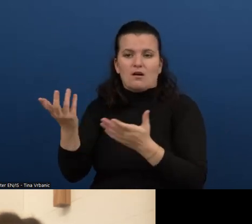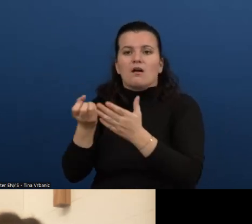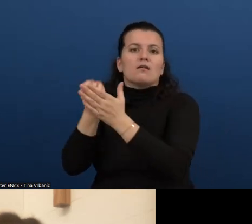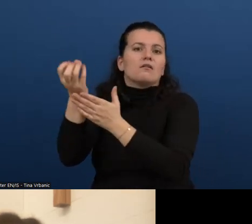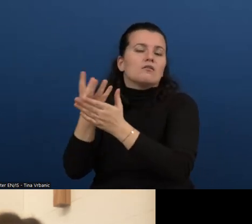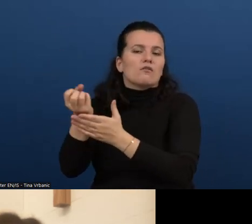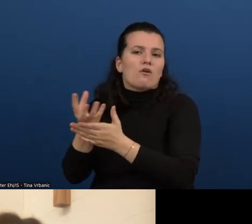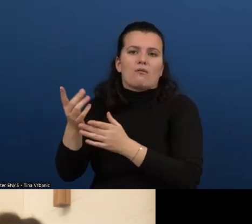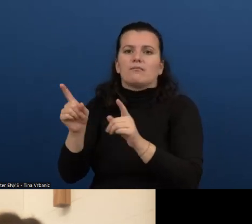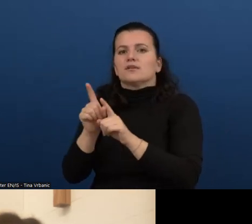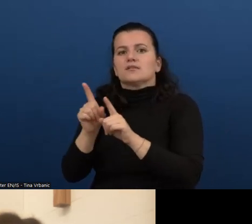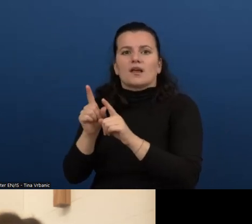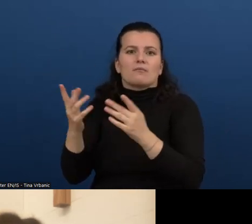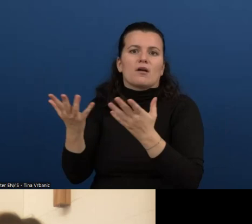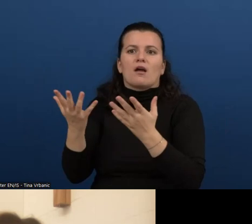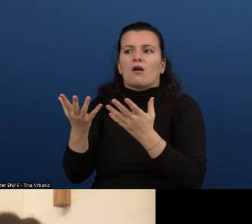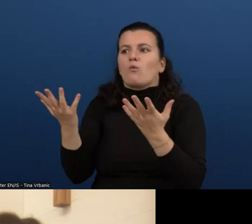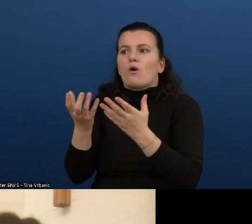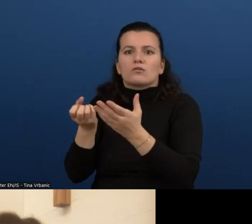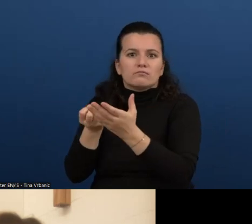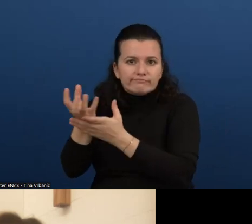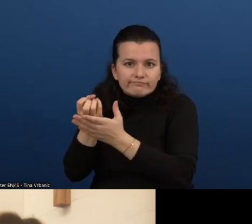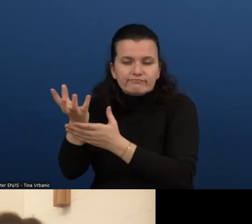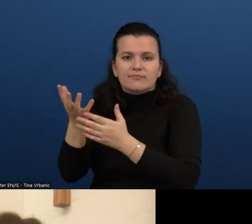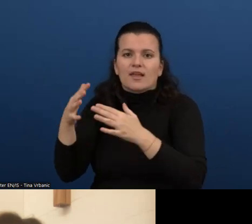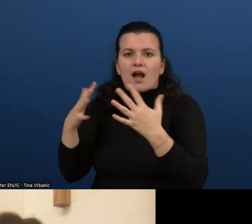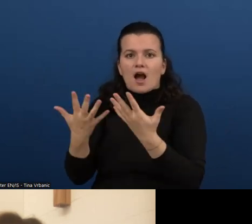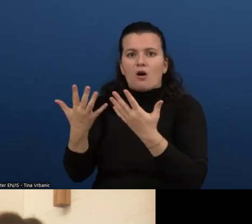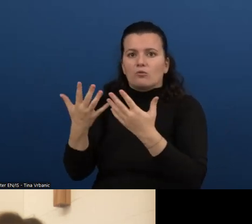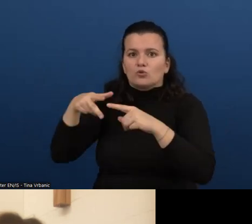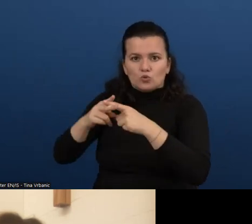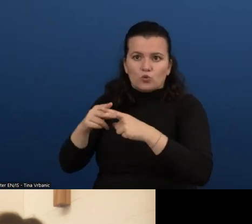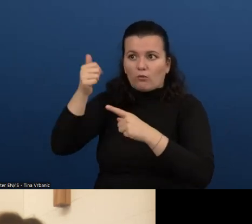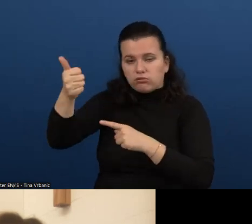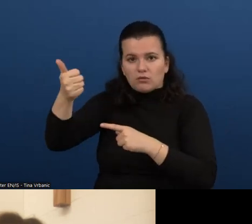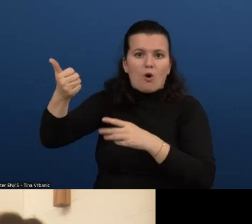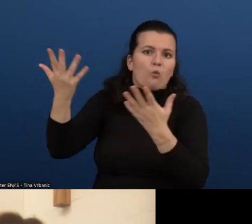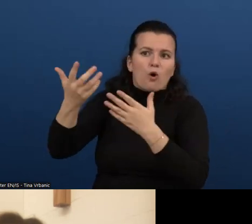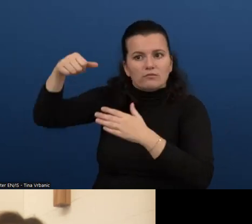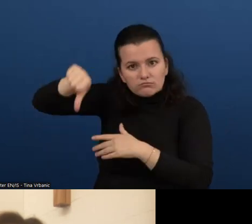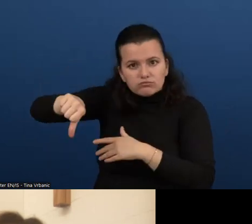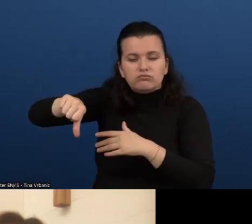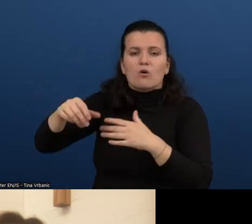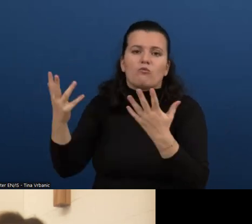rule is going. How the different pass and fail examples are treated and what the outcomes of those tools